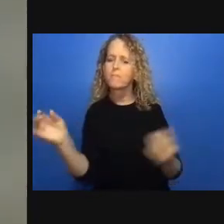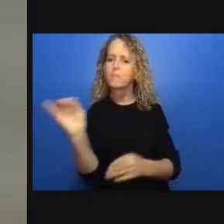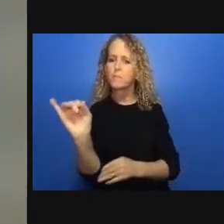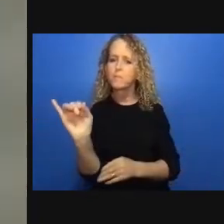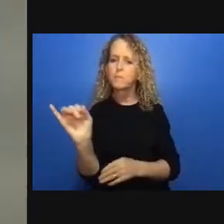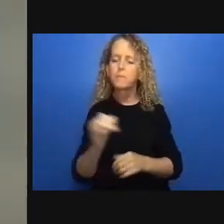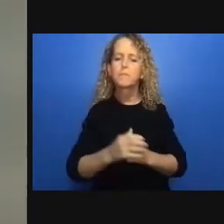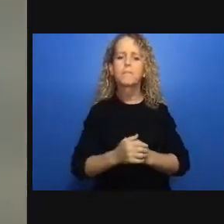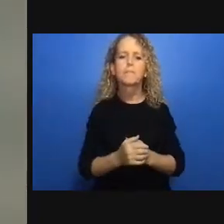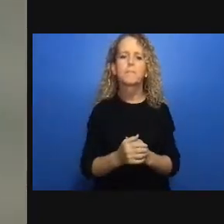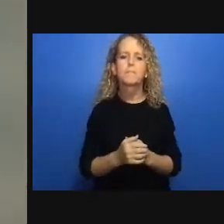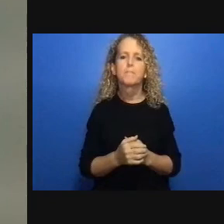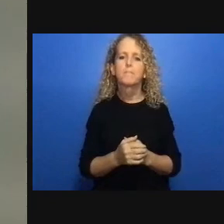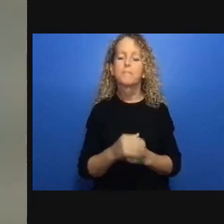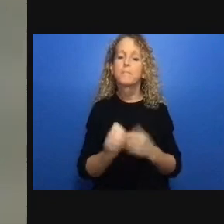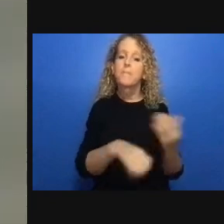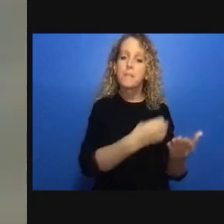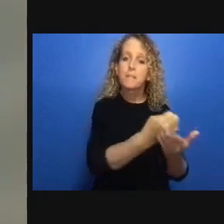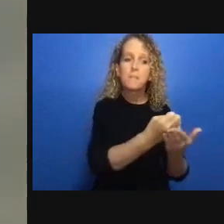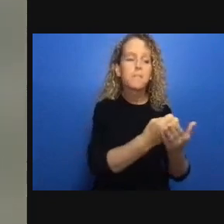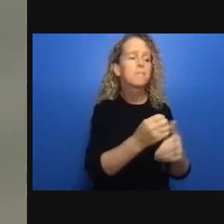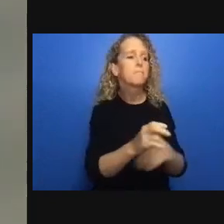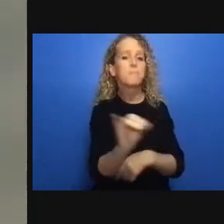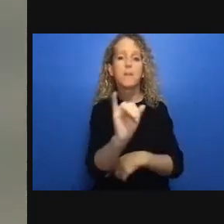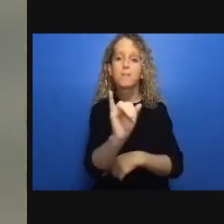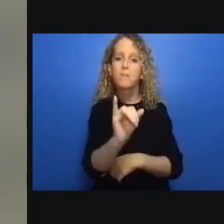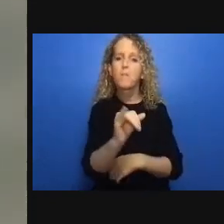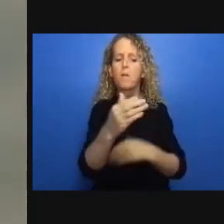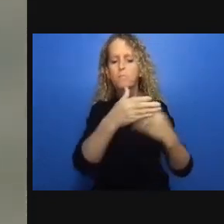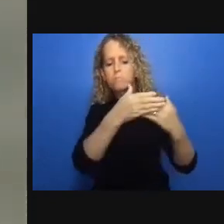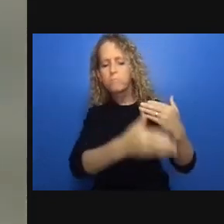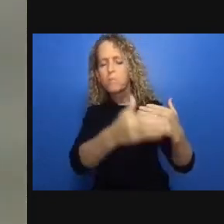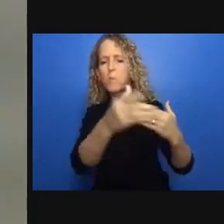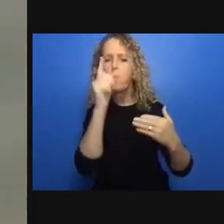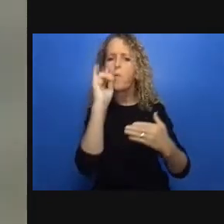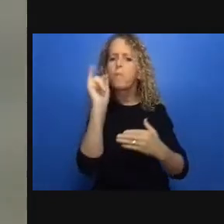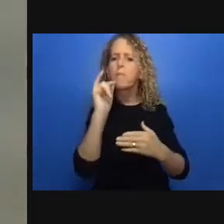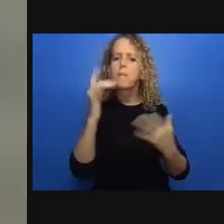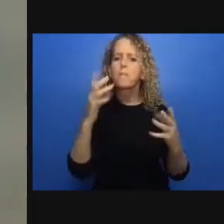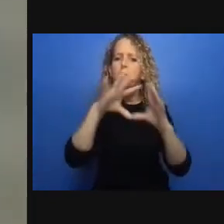various stakeholders including societies that work with criminalized individuals indigenous